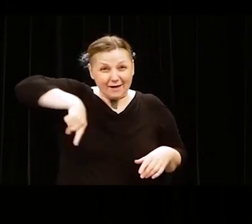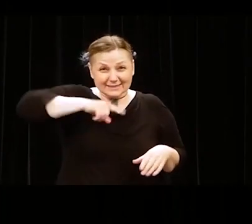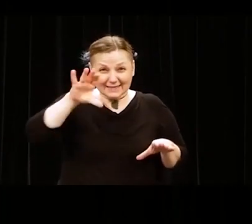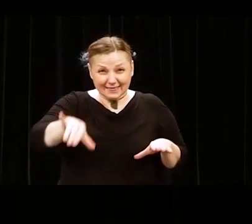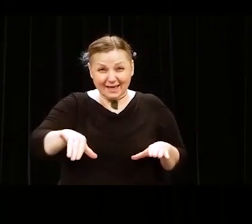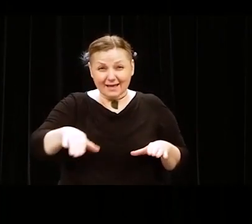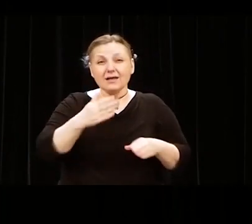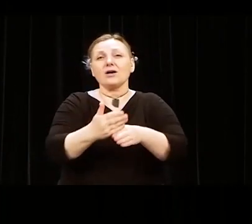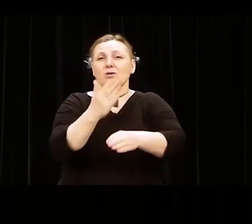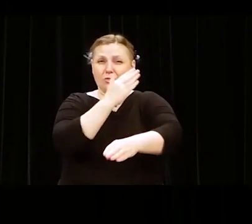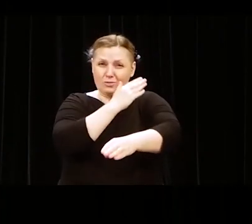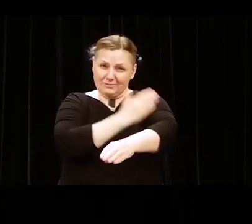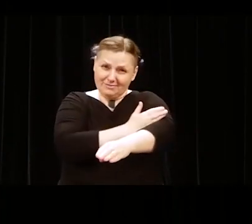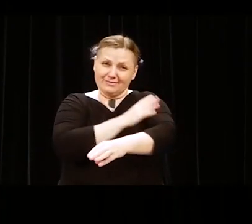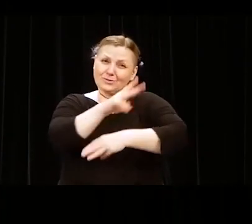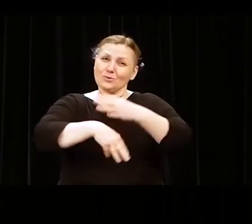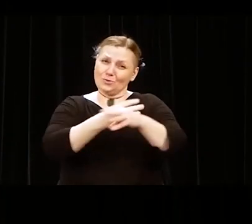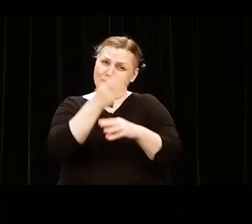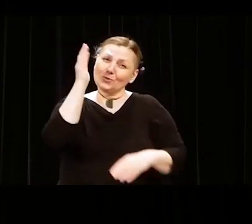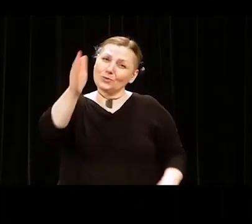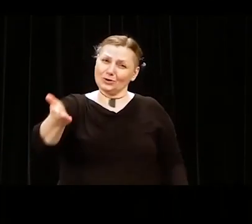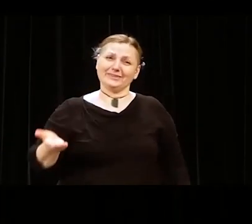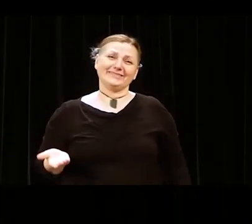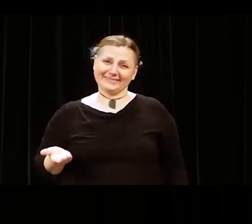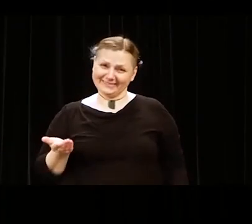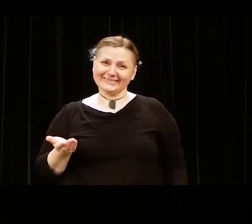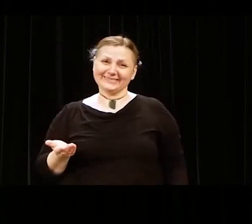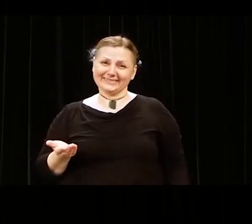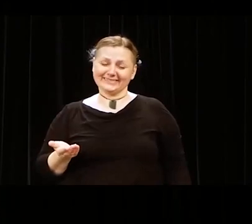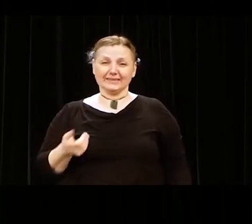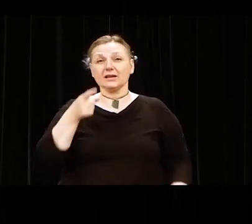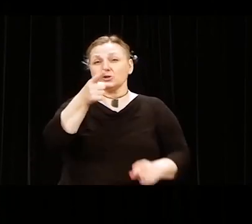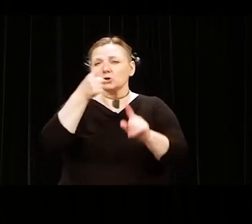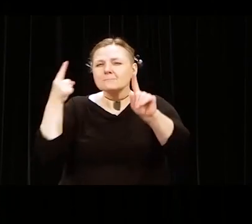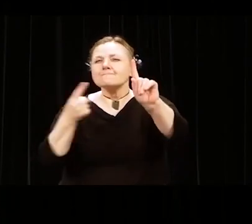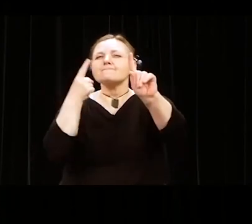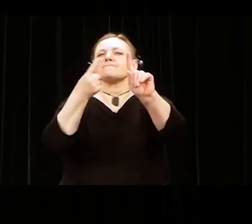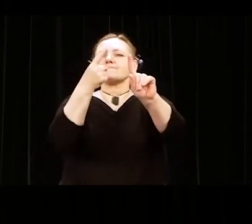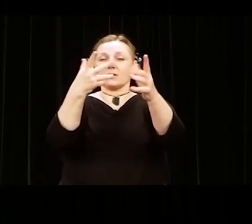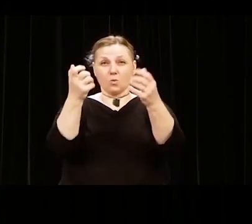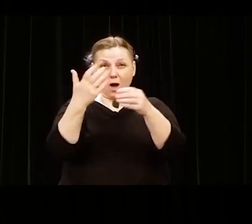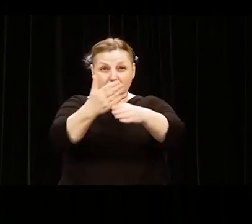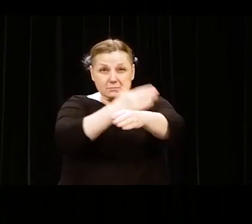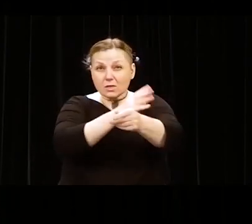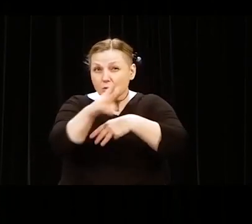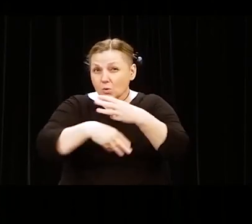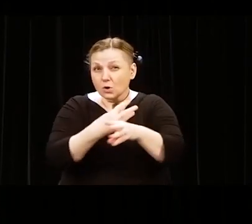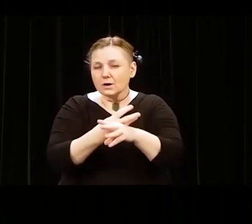In your quest for a better world, I say to you “Ustedes valen la pena.“